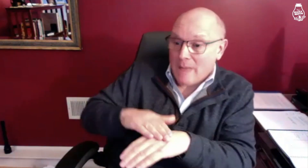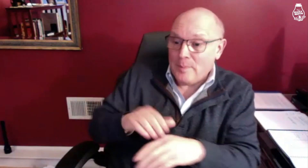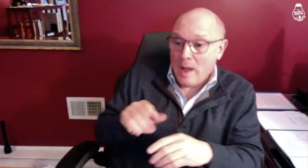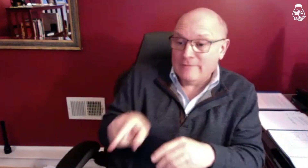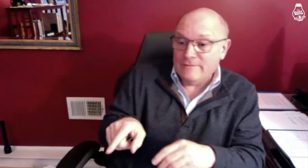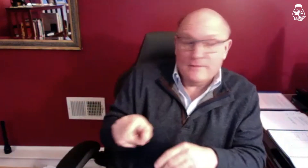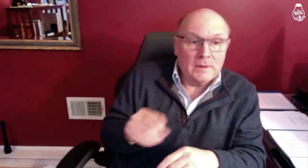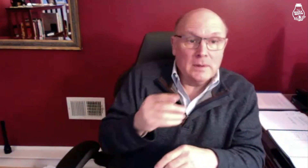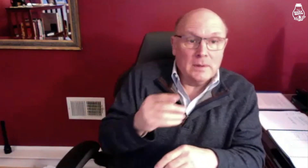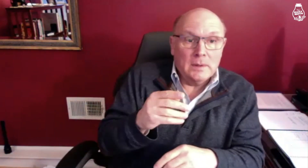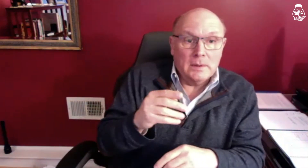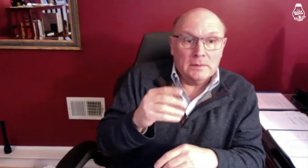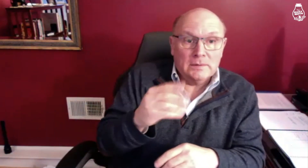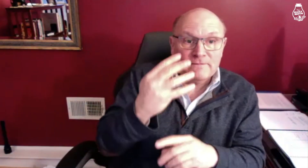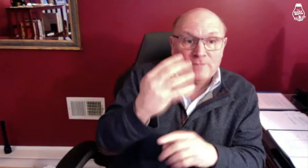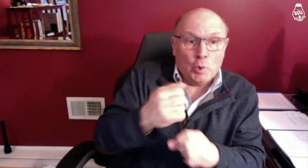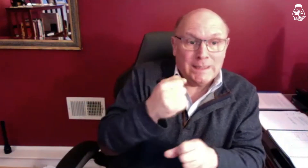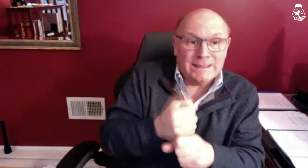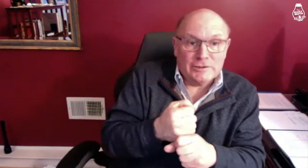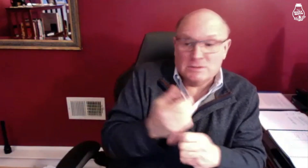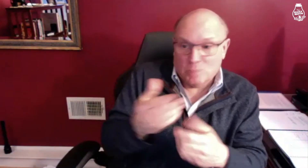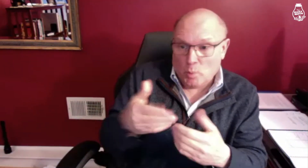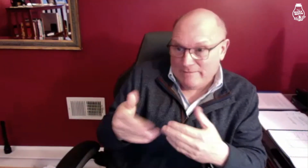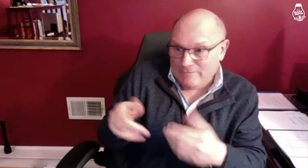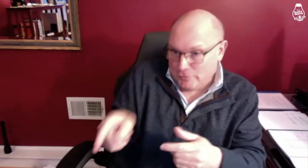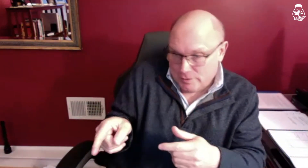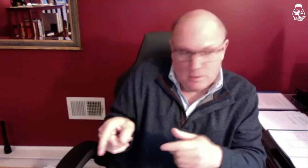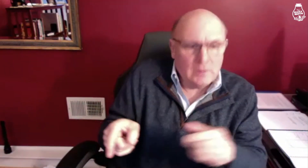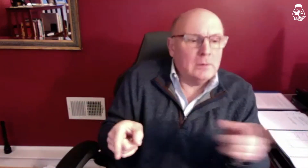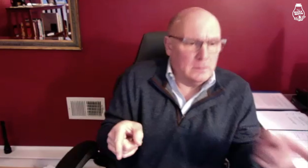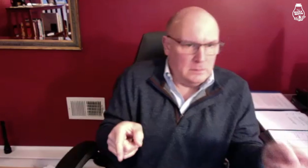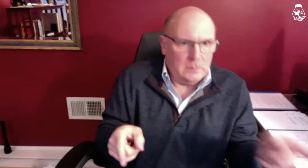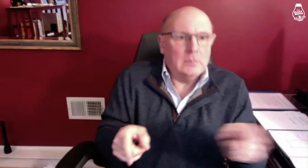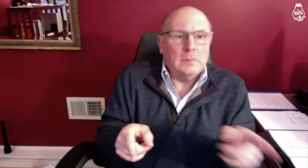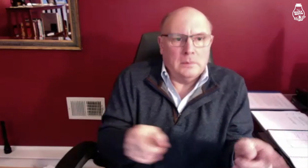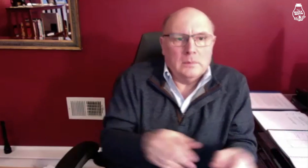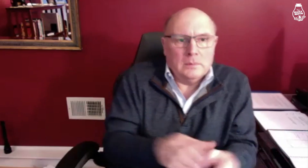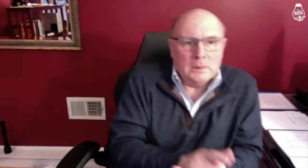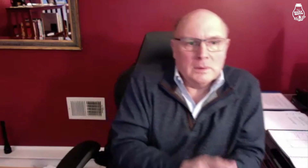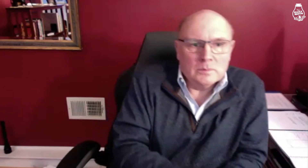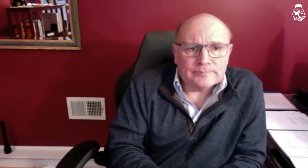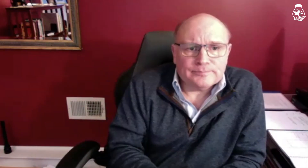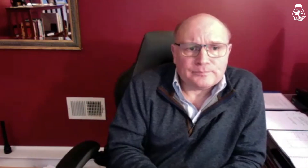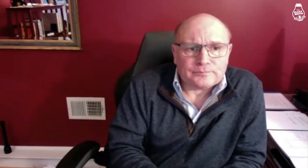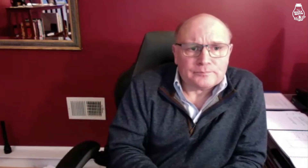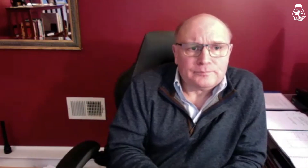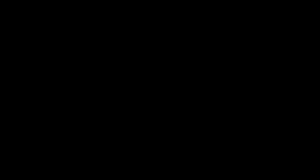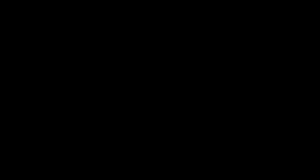On top of the four years or whatever sentence is given.